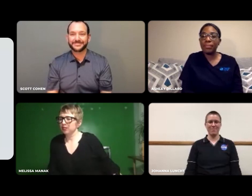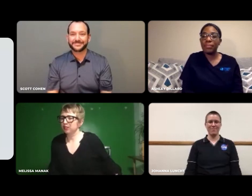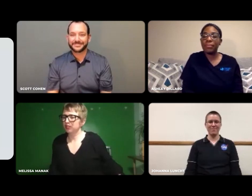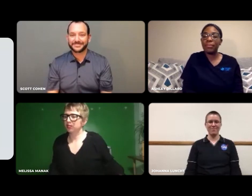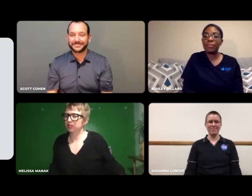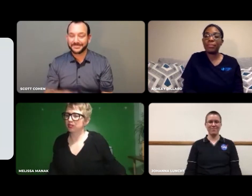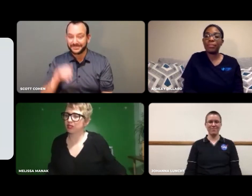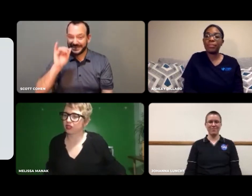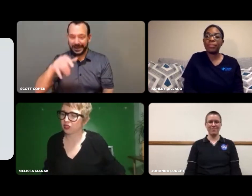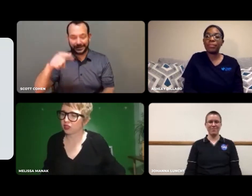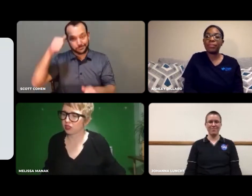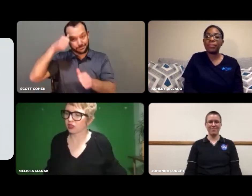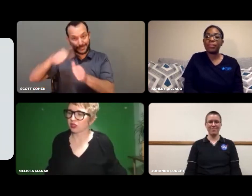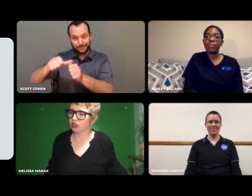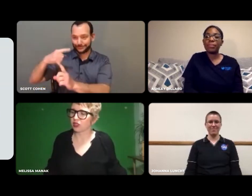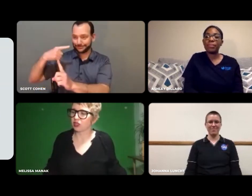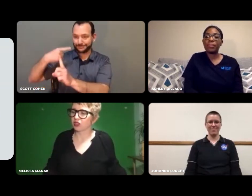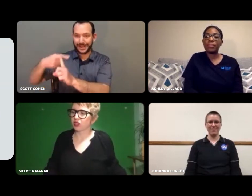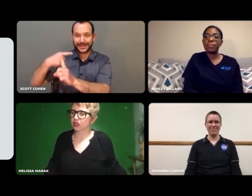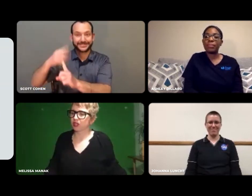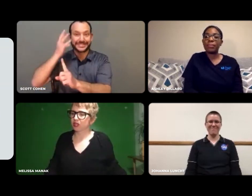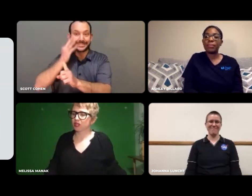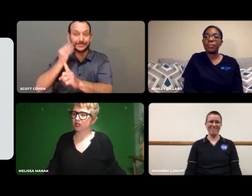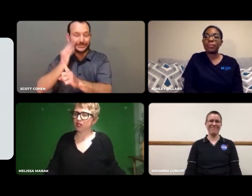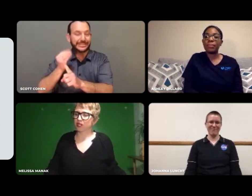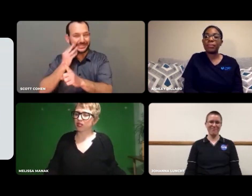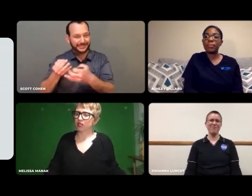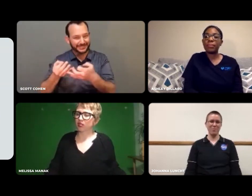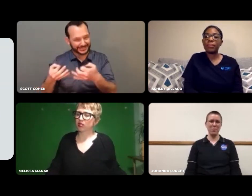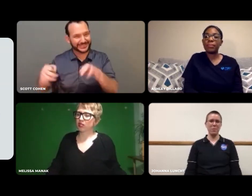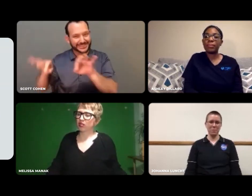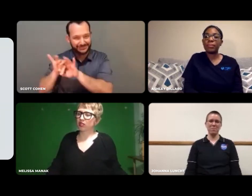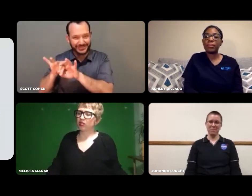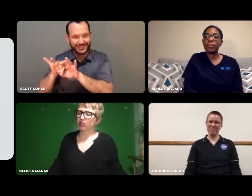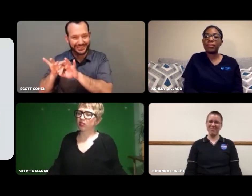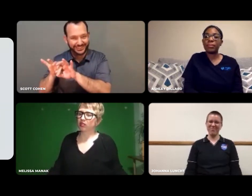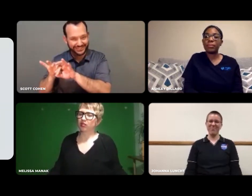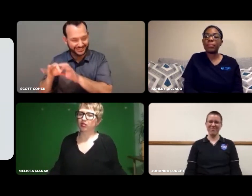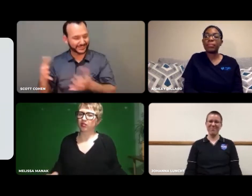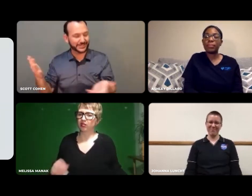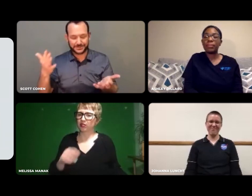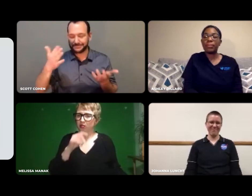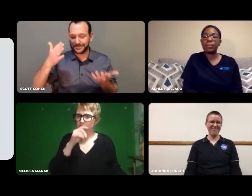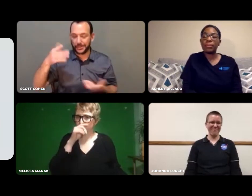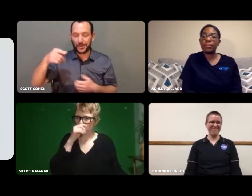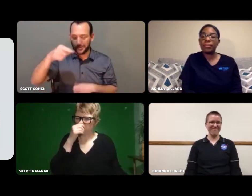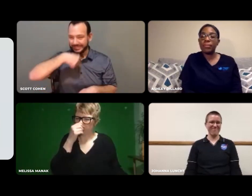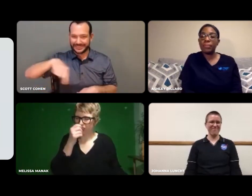We have to remember positive experiences. We have to hold on to them.